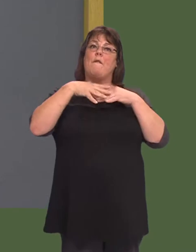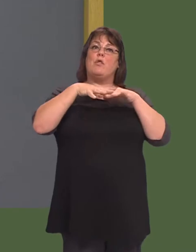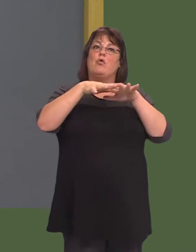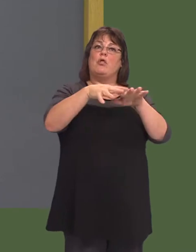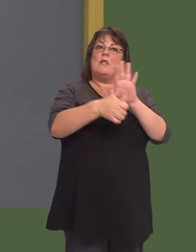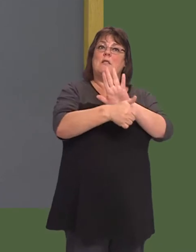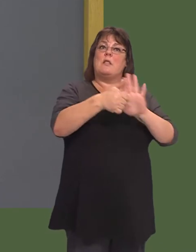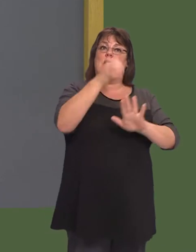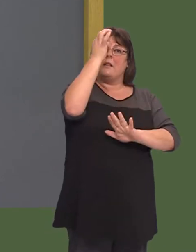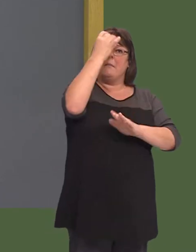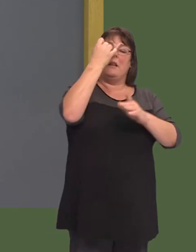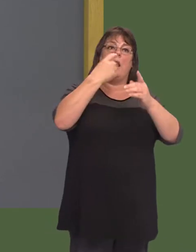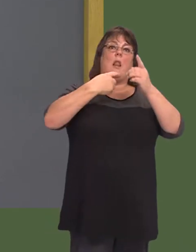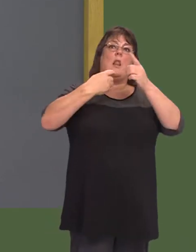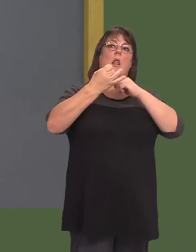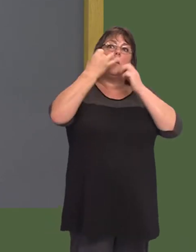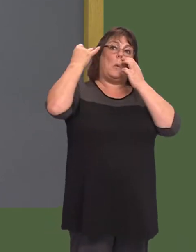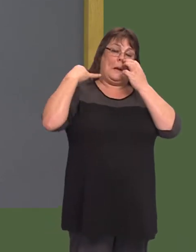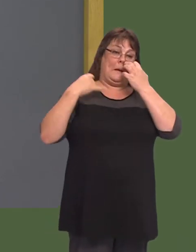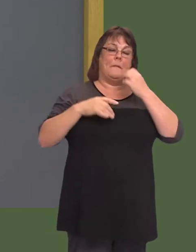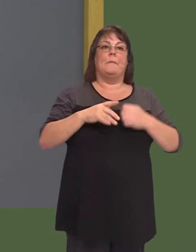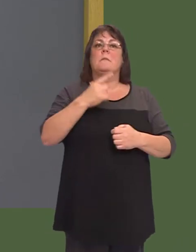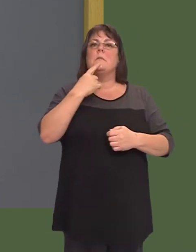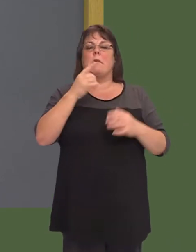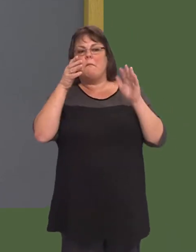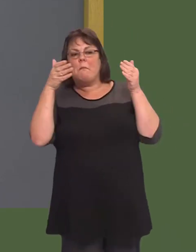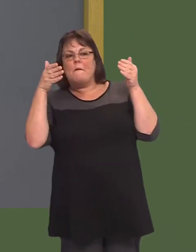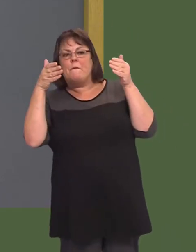Infrastructure and Skills Committee last week, the Wales Tourism Alliance said that whilst